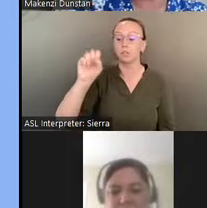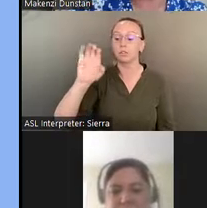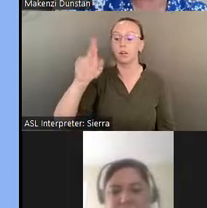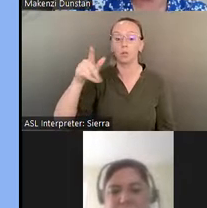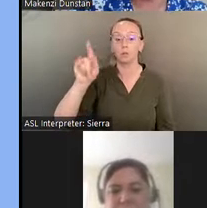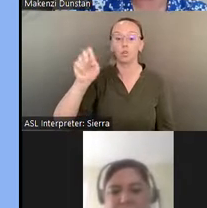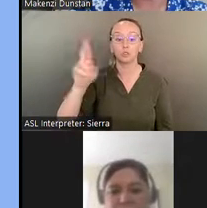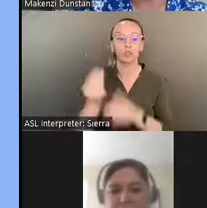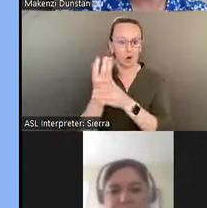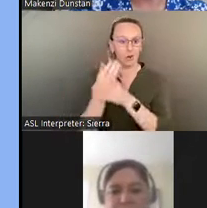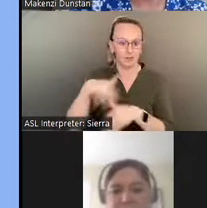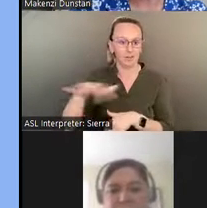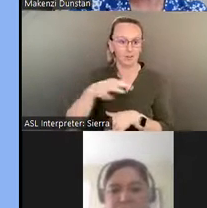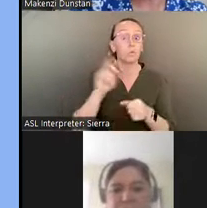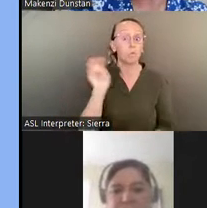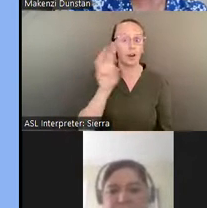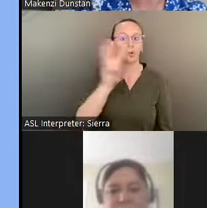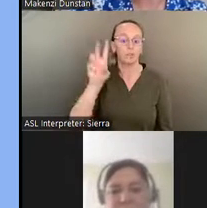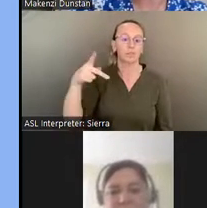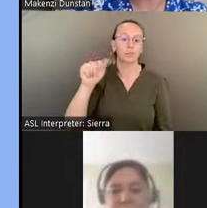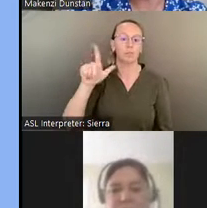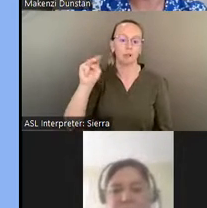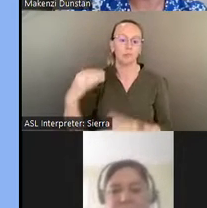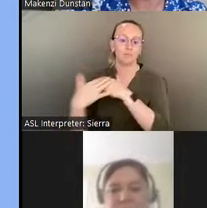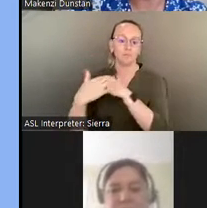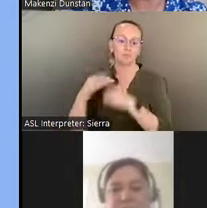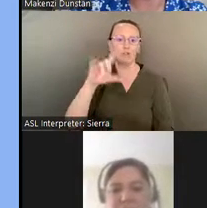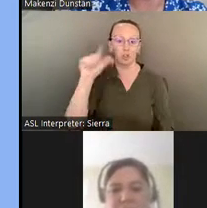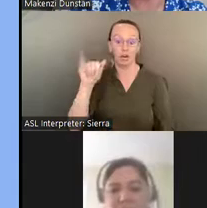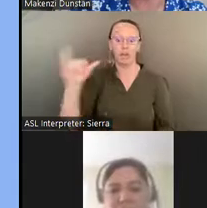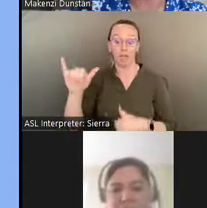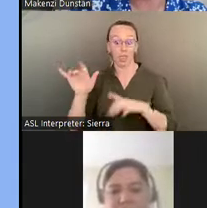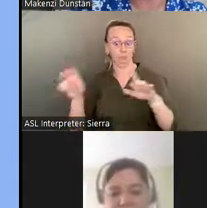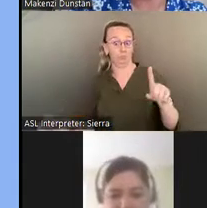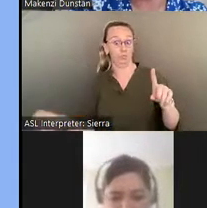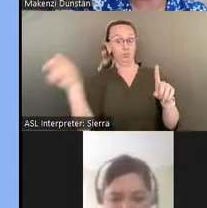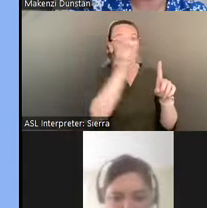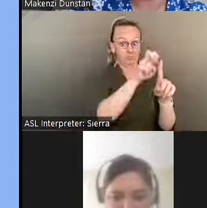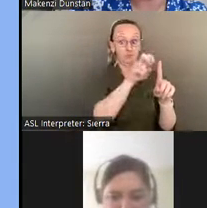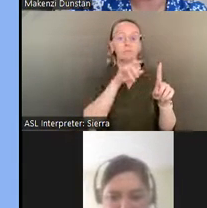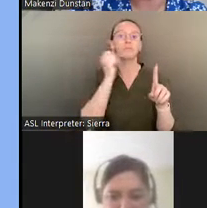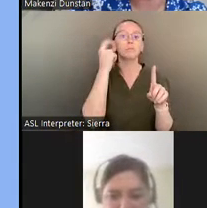Beach, Florida. The journey between West Palm Beach and Pasaquan, which is located in Buena Vista, Georgia,